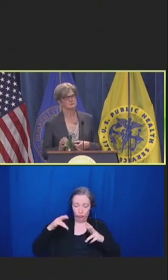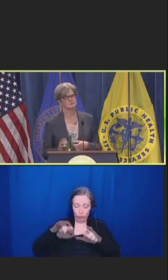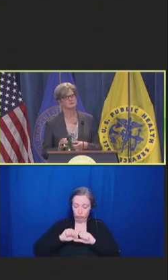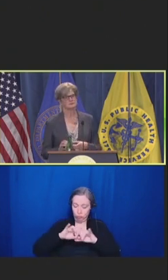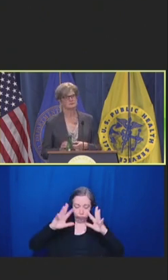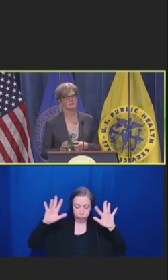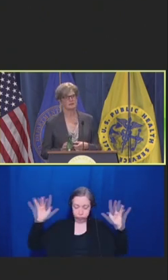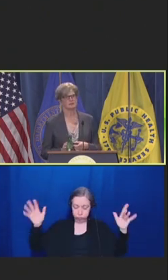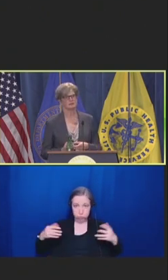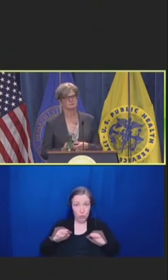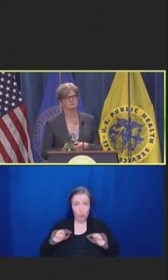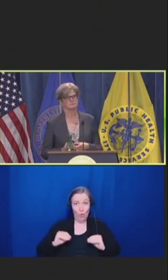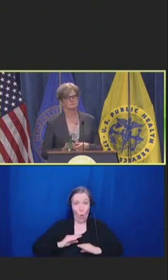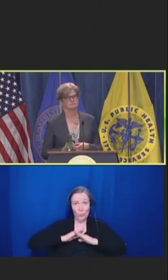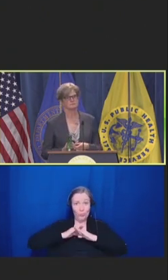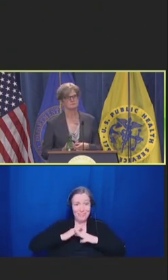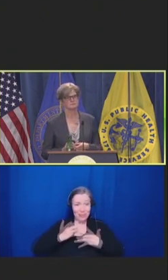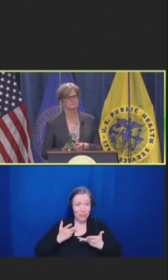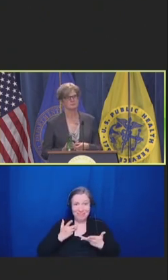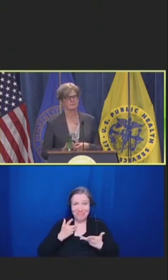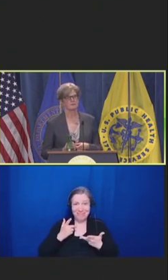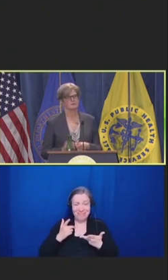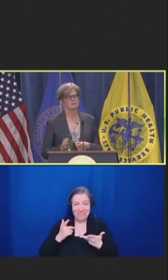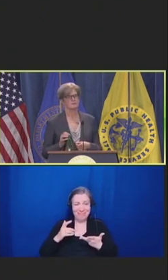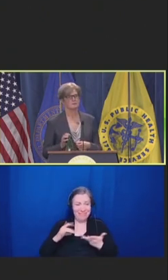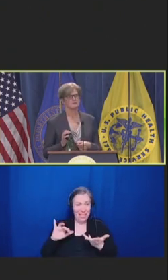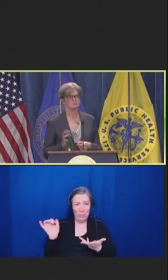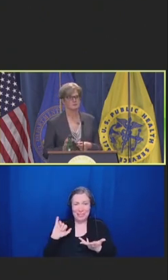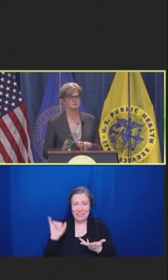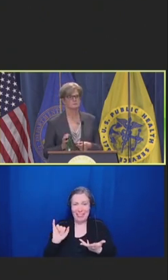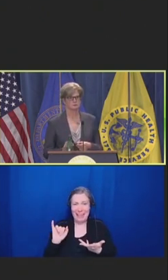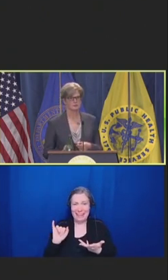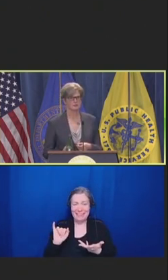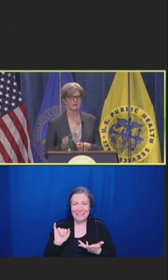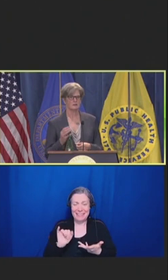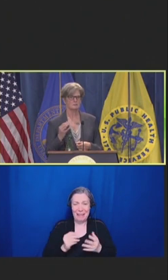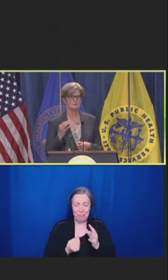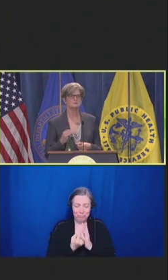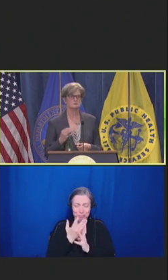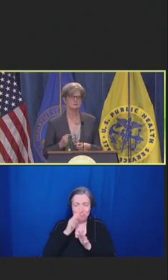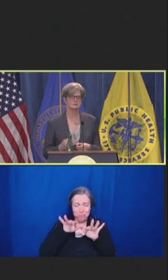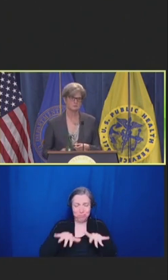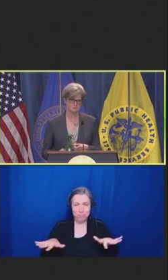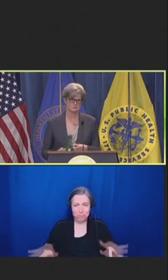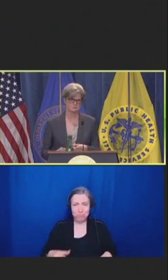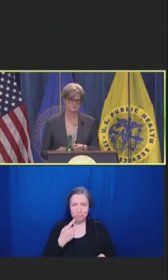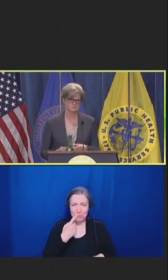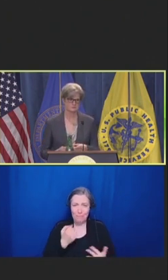Hospitals didn't take care of us. They were expressing betrayal on multiple levels.